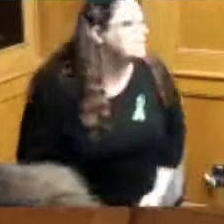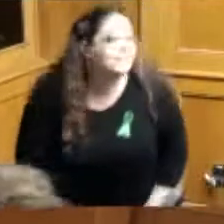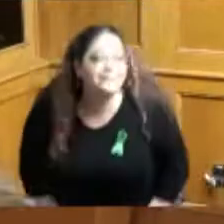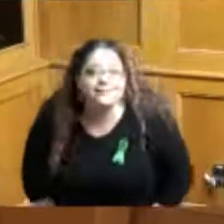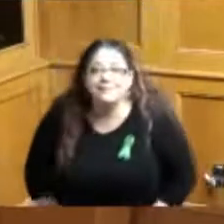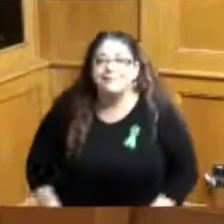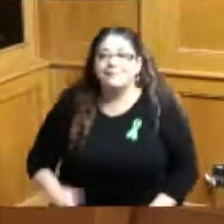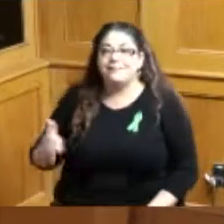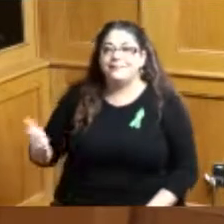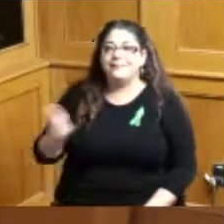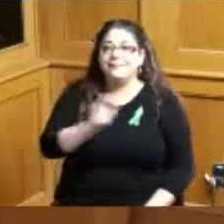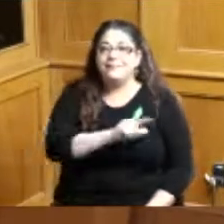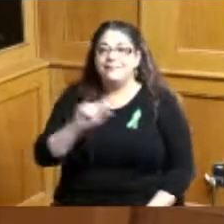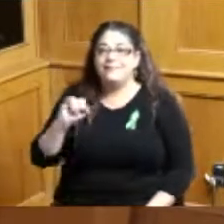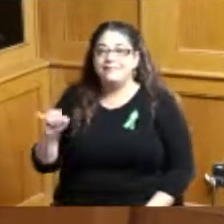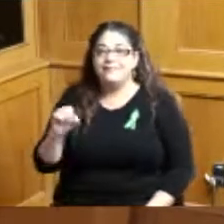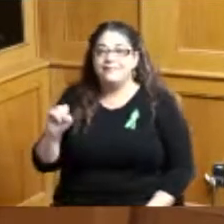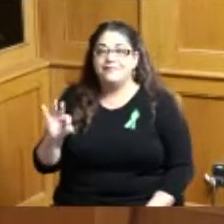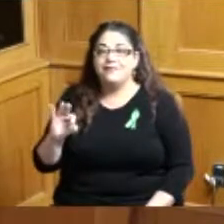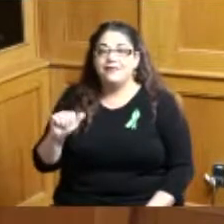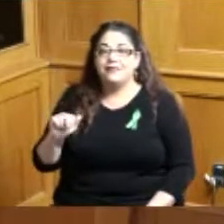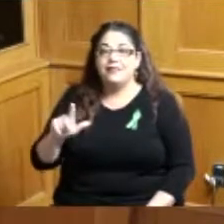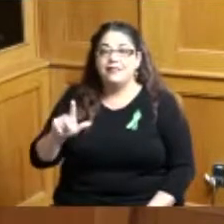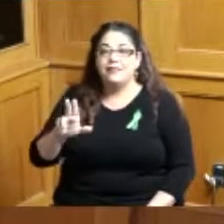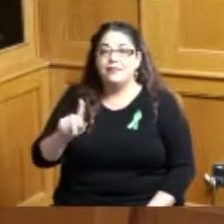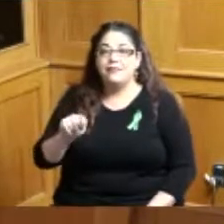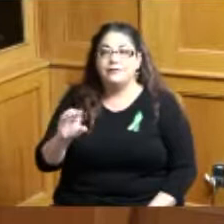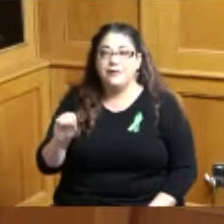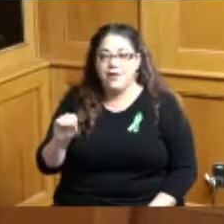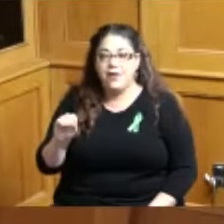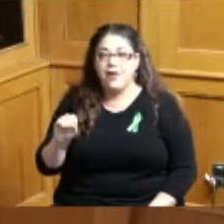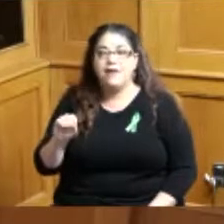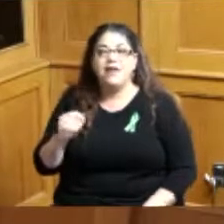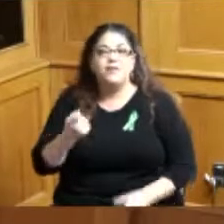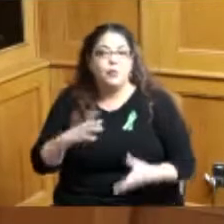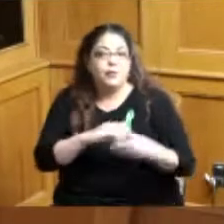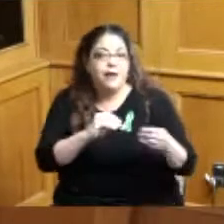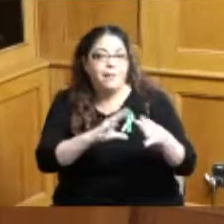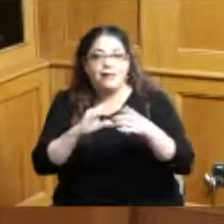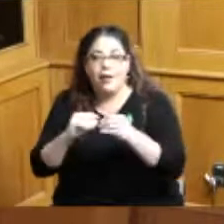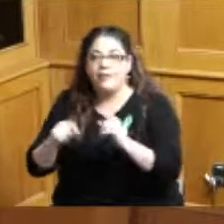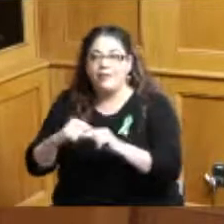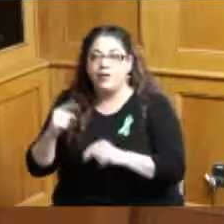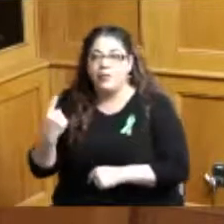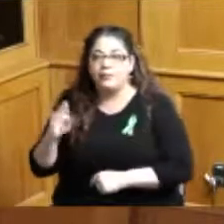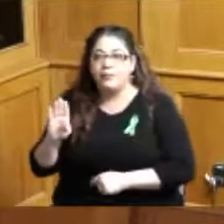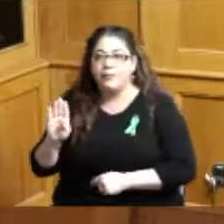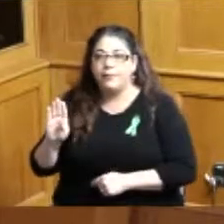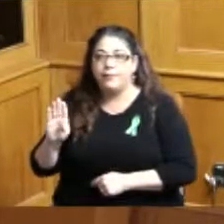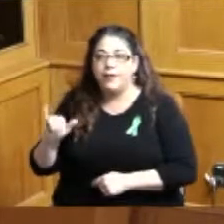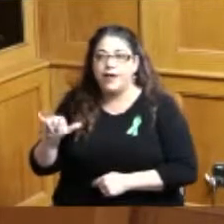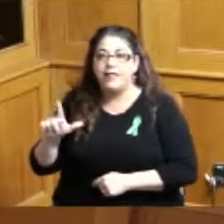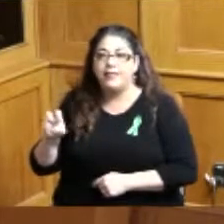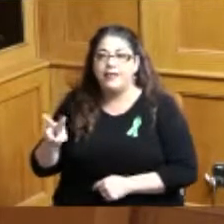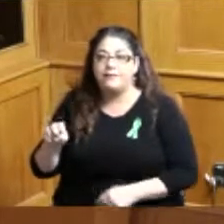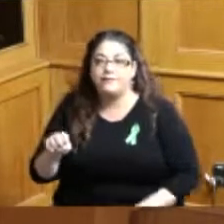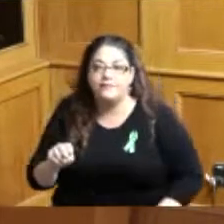President a couple of comments and then a one by leave item comment wise I did wanna just bring